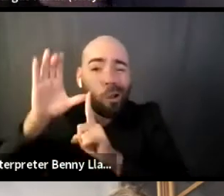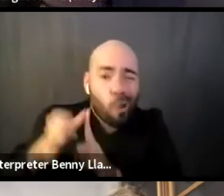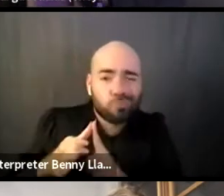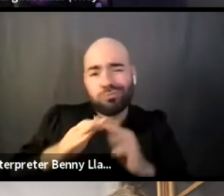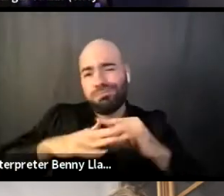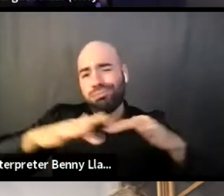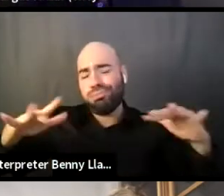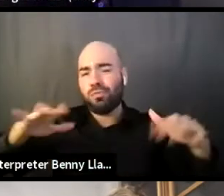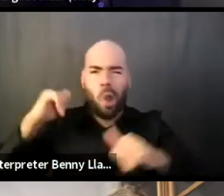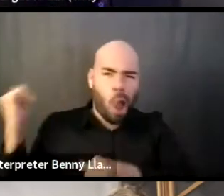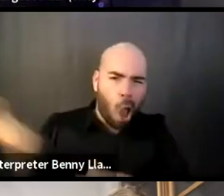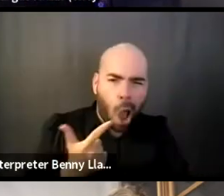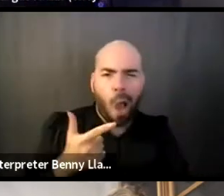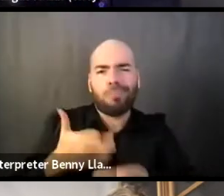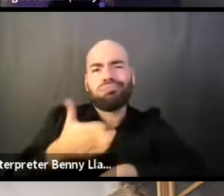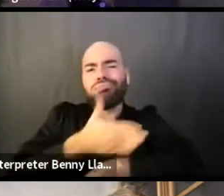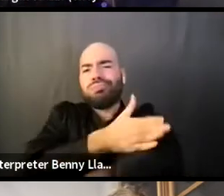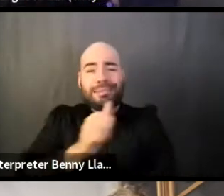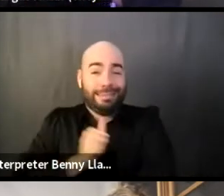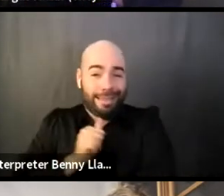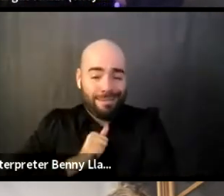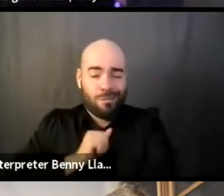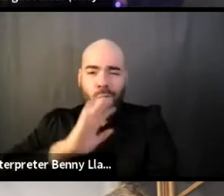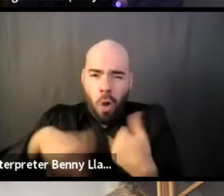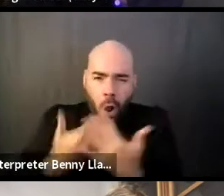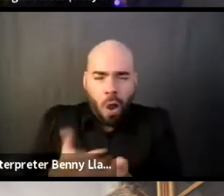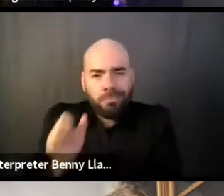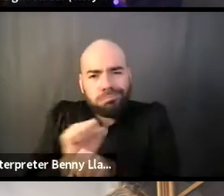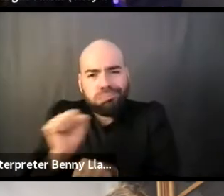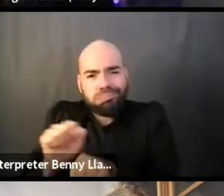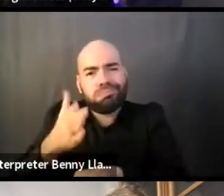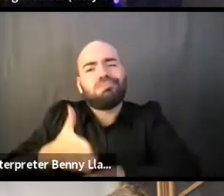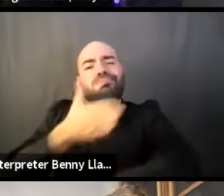And, you know, one I talk a lot about is making sure